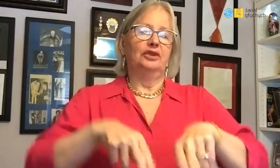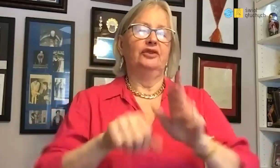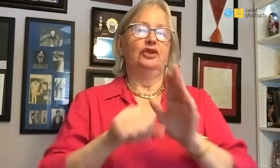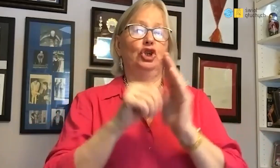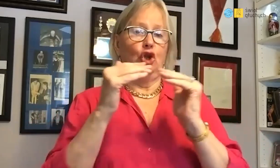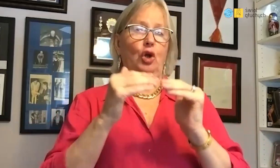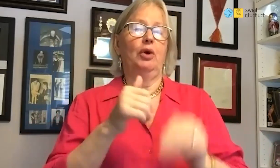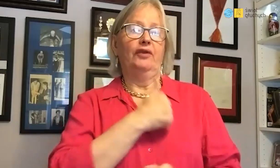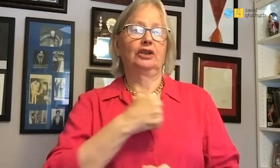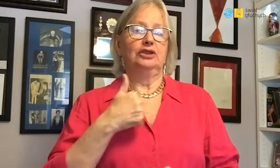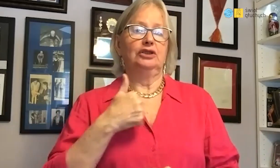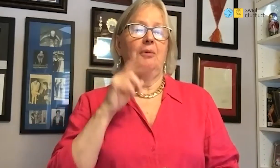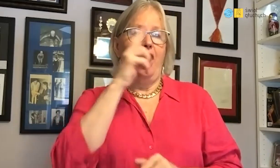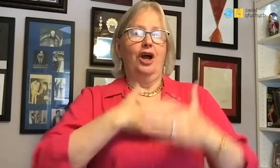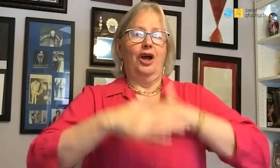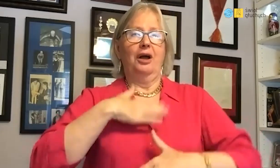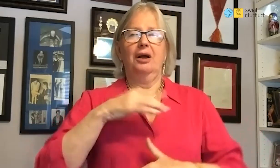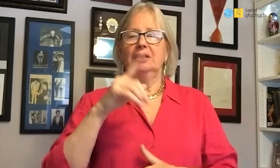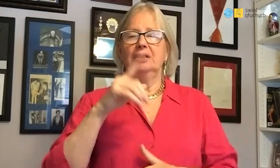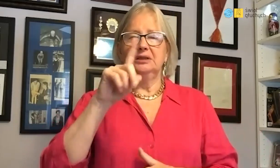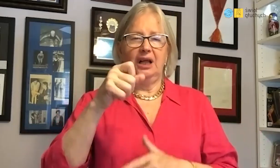where they were waiting for me happy parents.